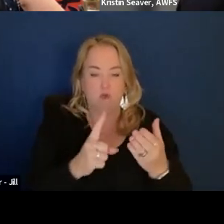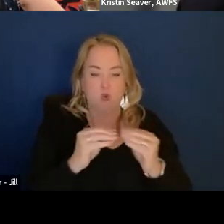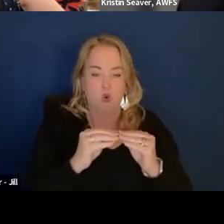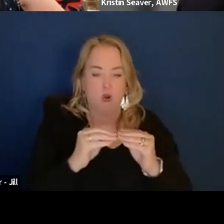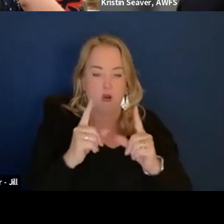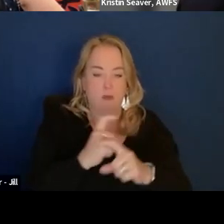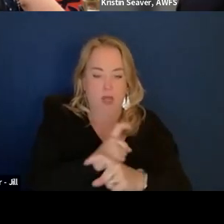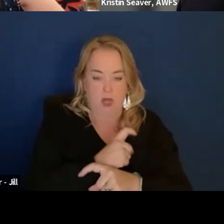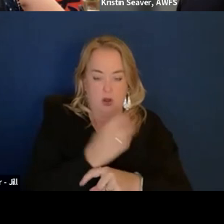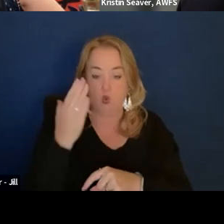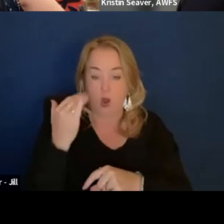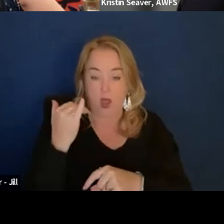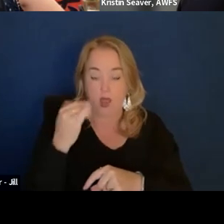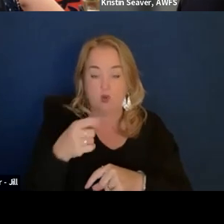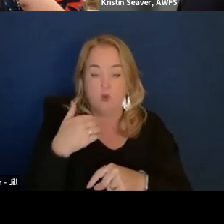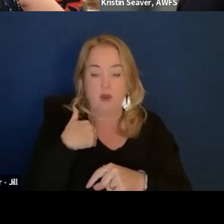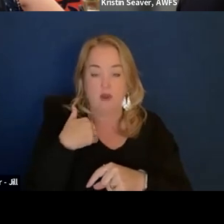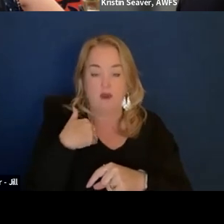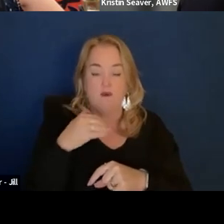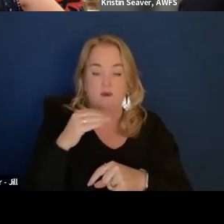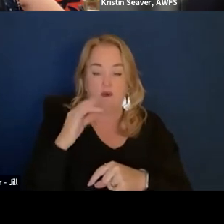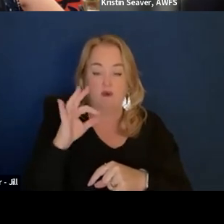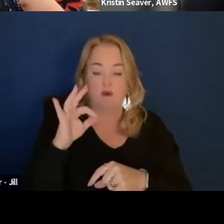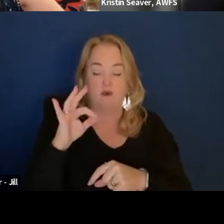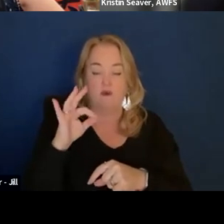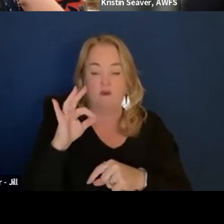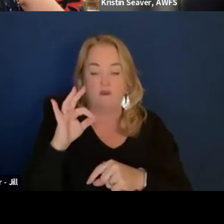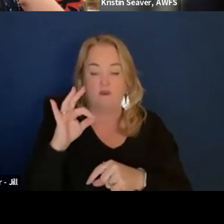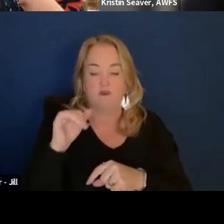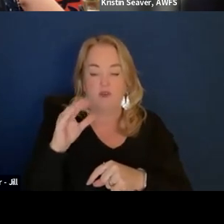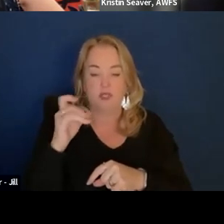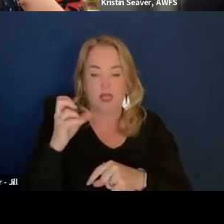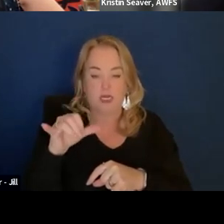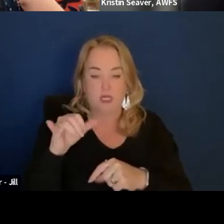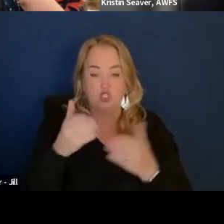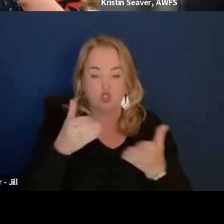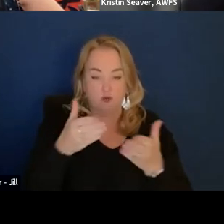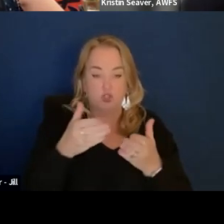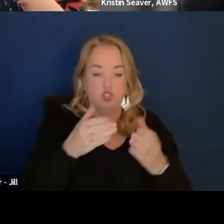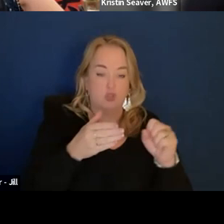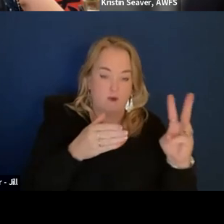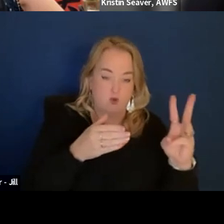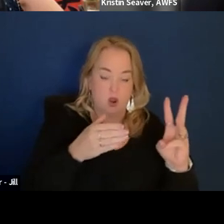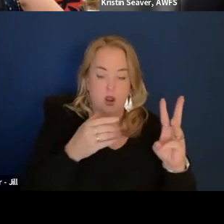Because basically you've got facilities, servers, and software. And even the software, like I am a bad programmer.